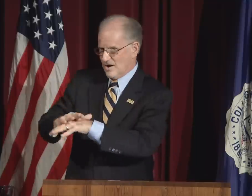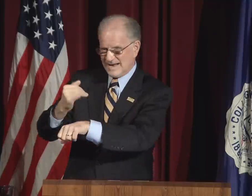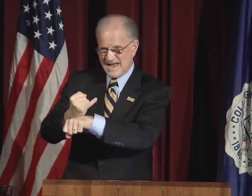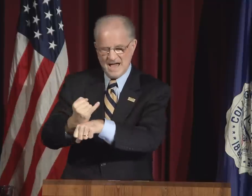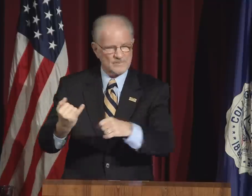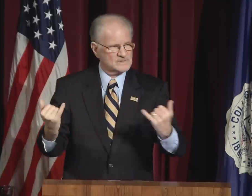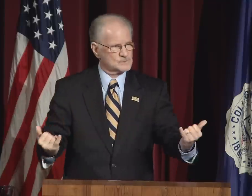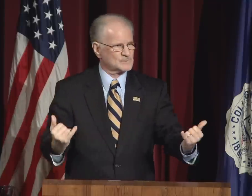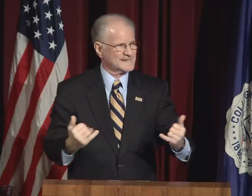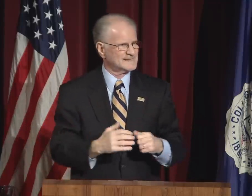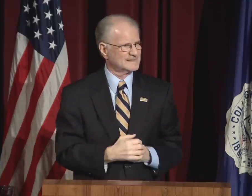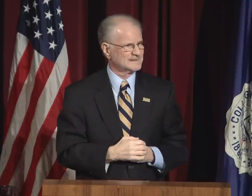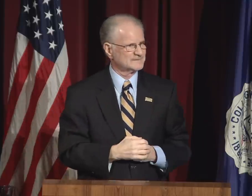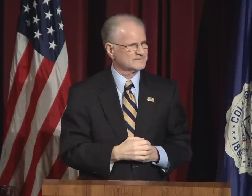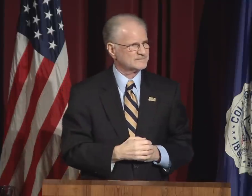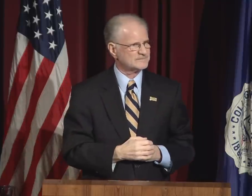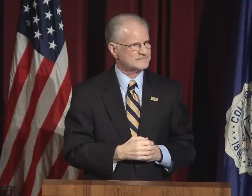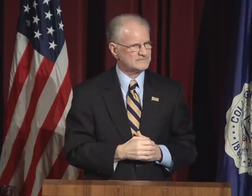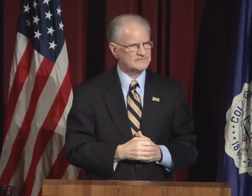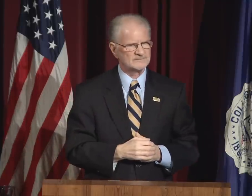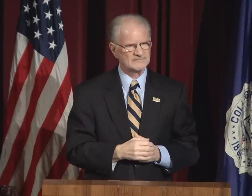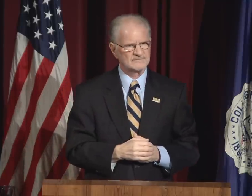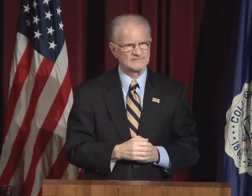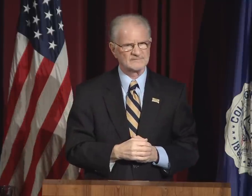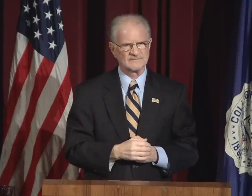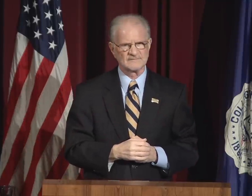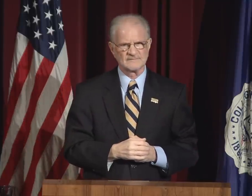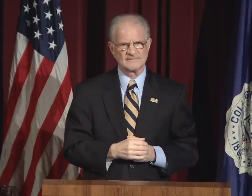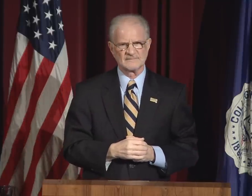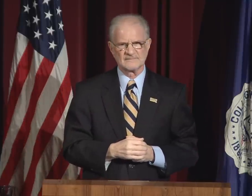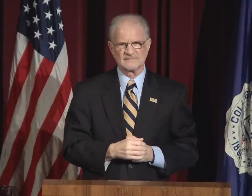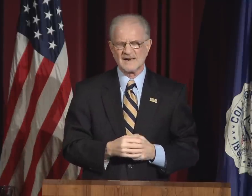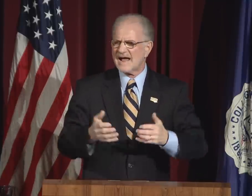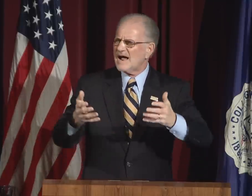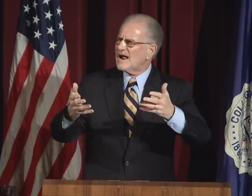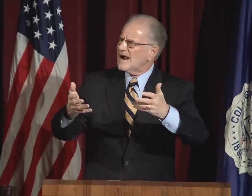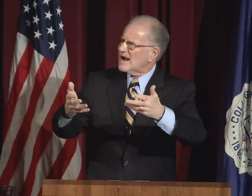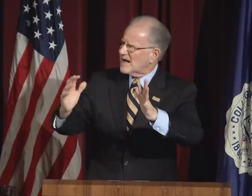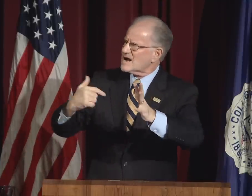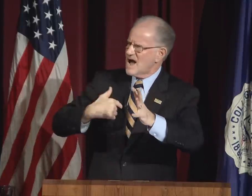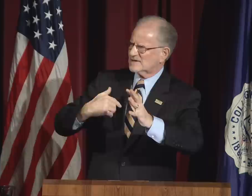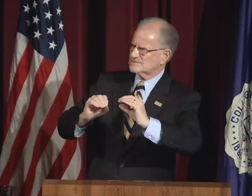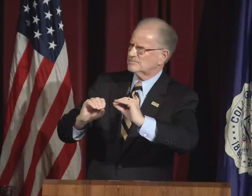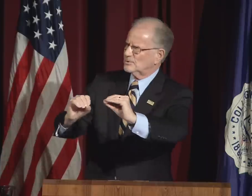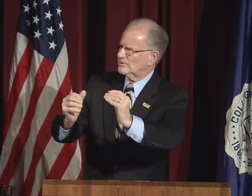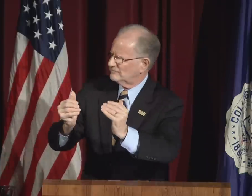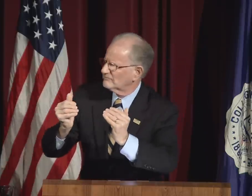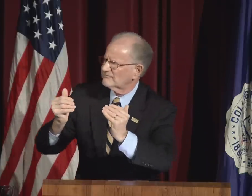needs to be part of our discussion on campus.